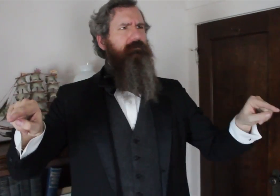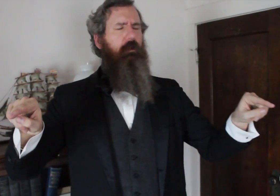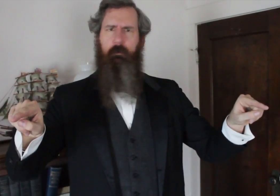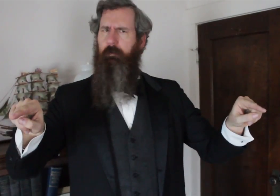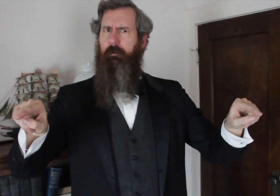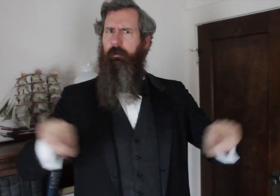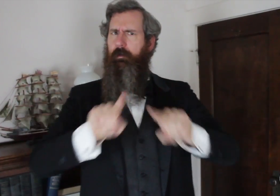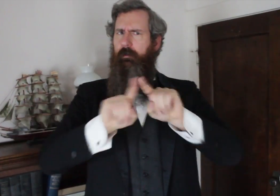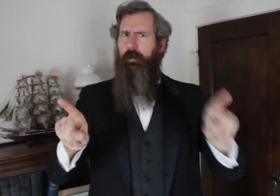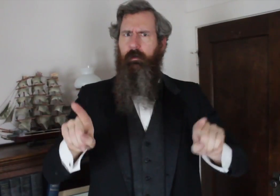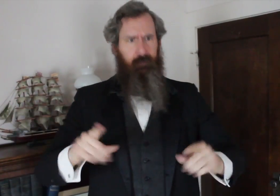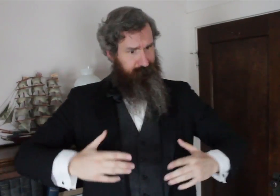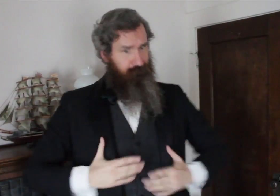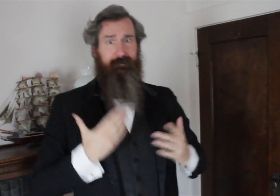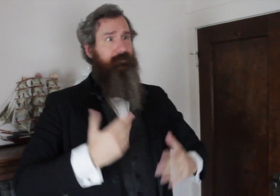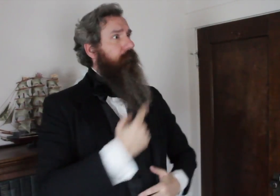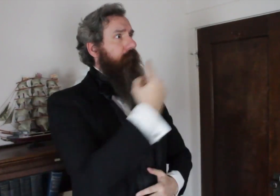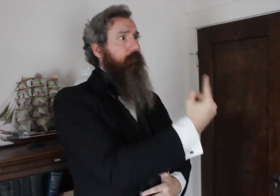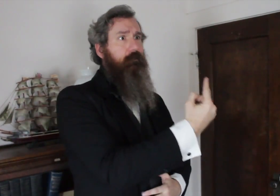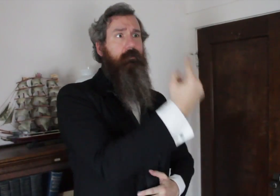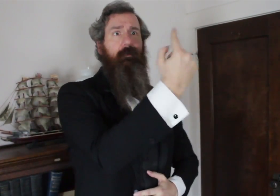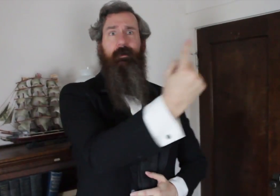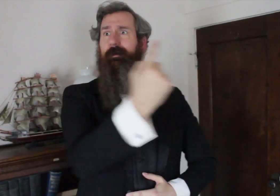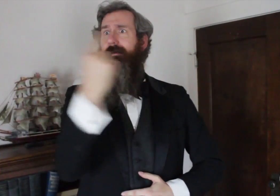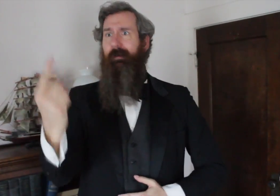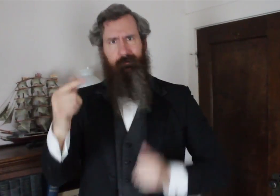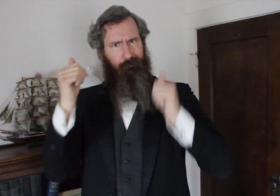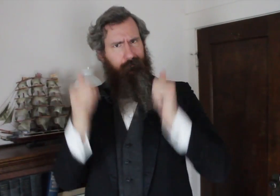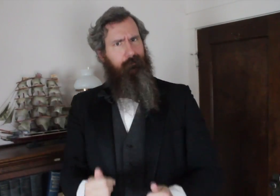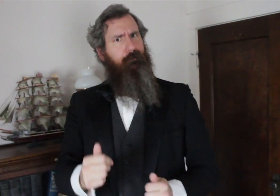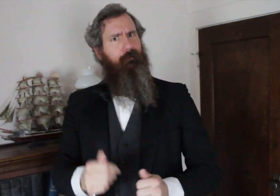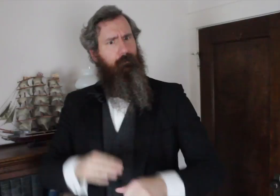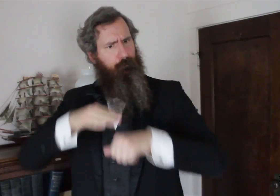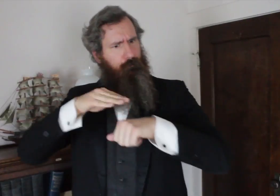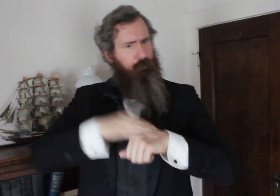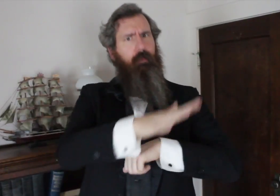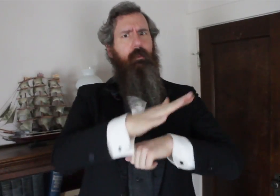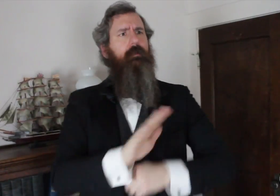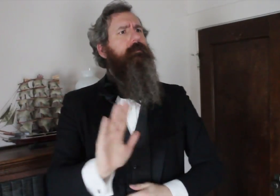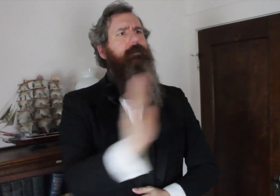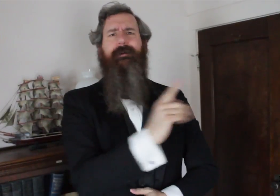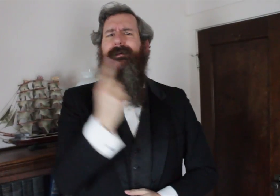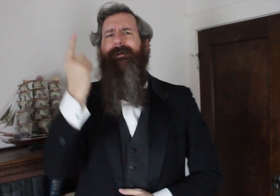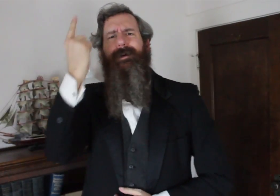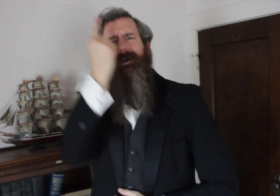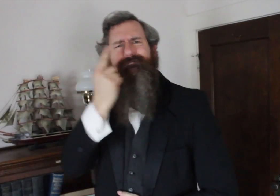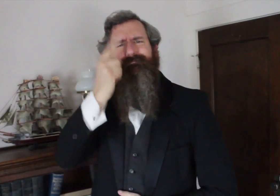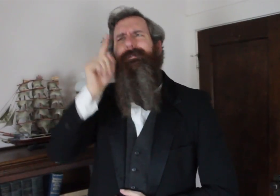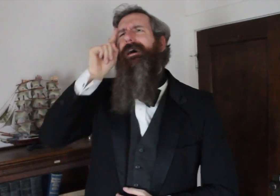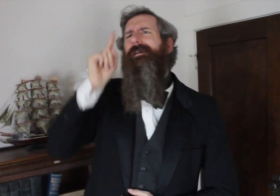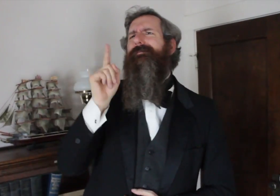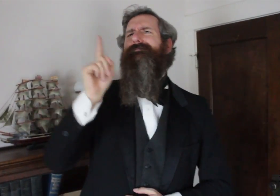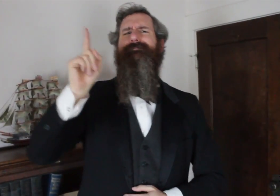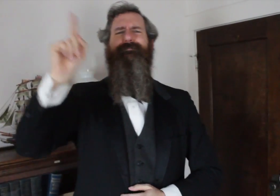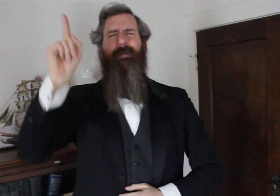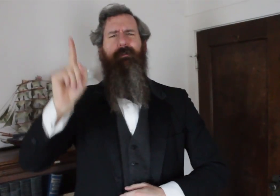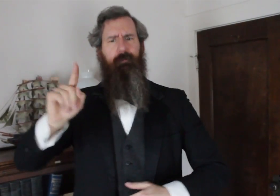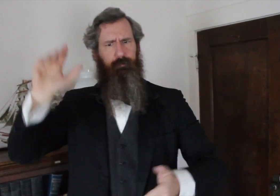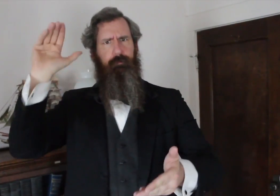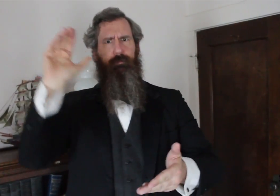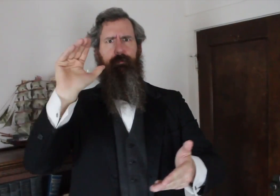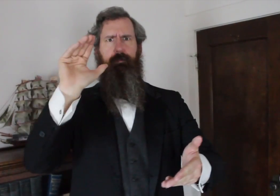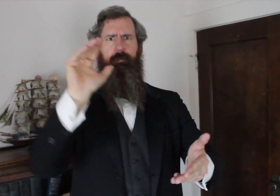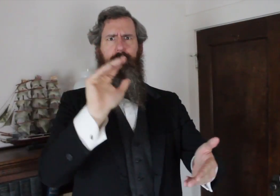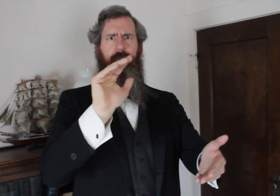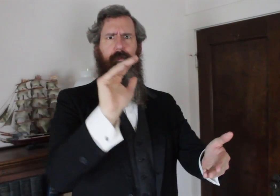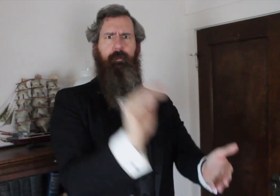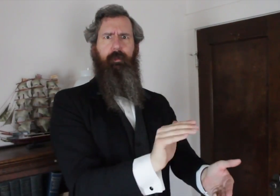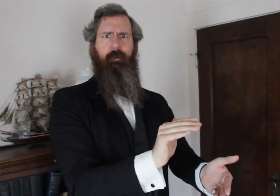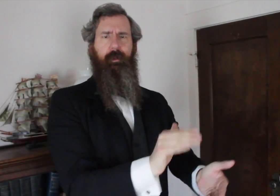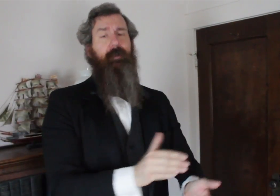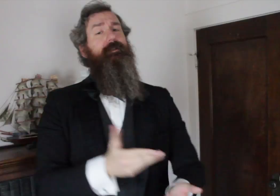However, the idea of deaf people living far apart from their friends could have a negative impact on their intelligence.